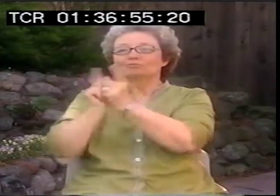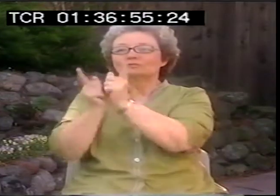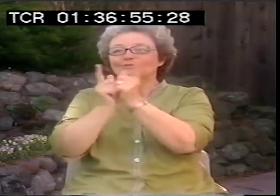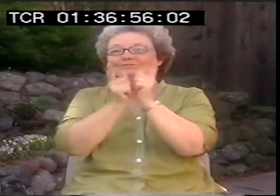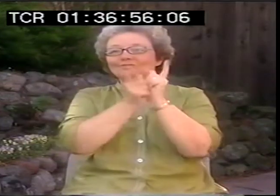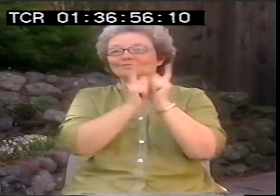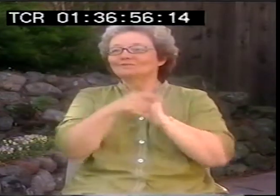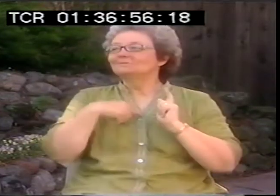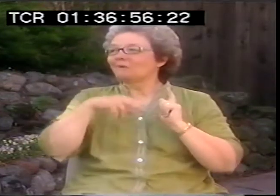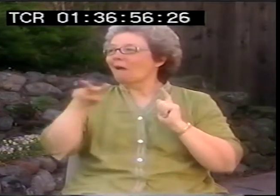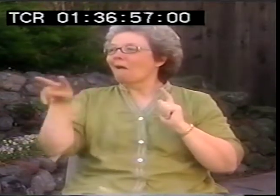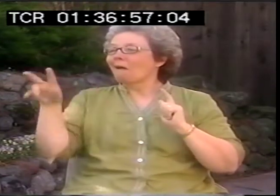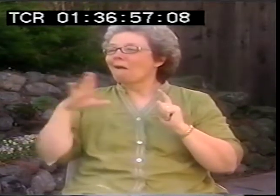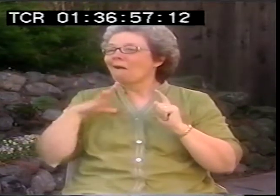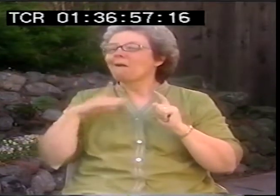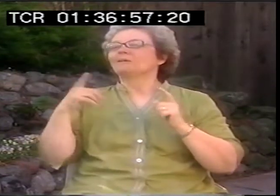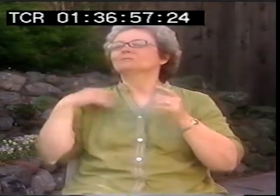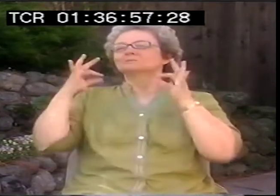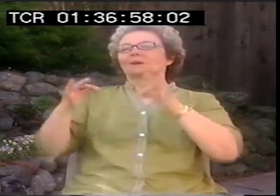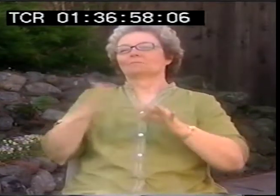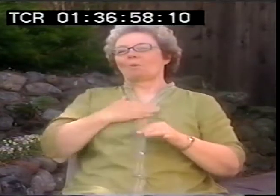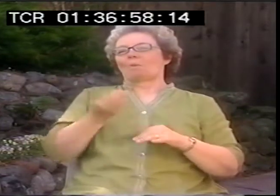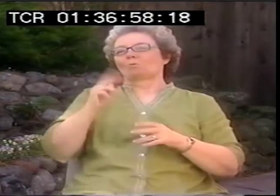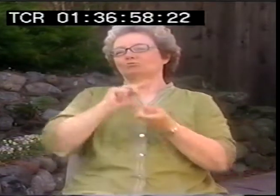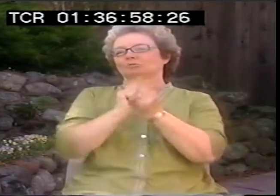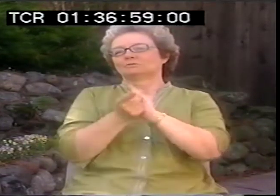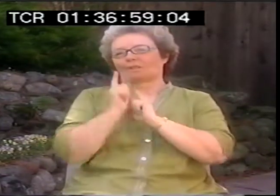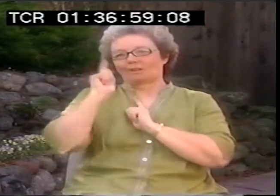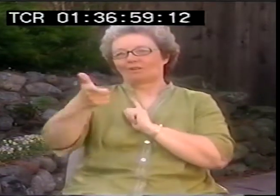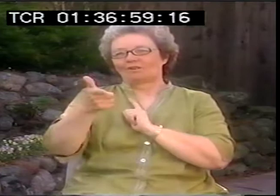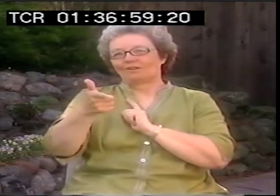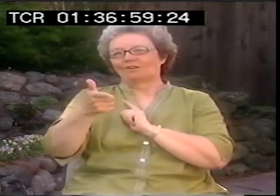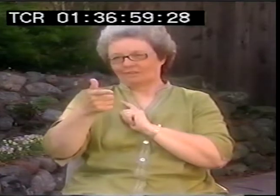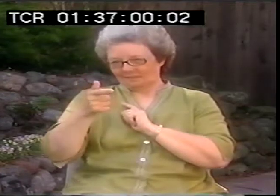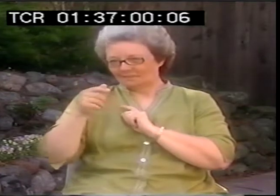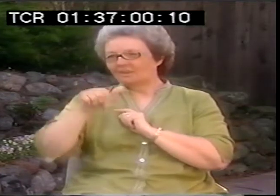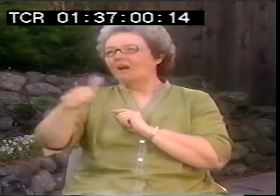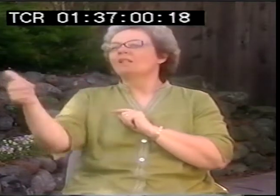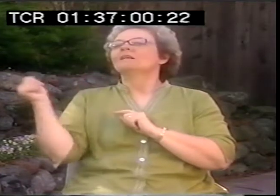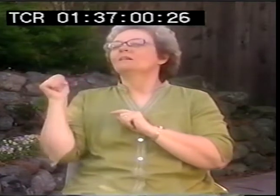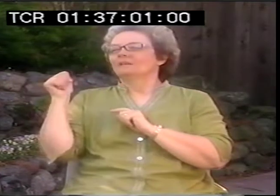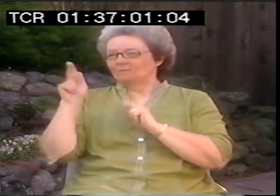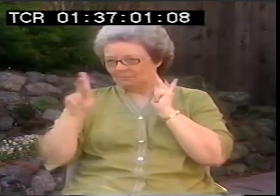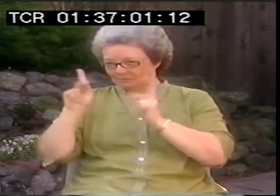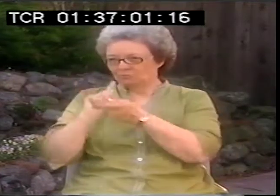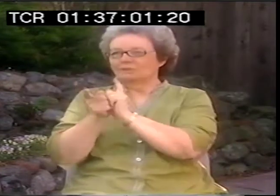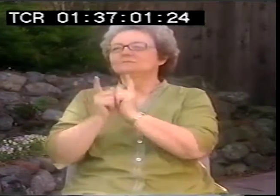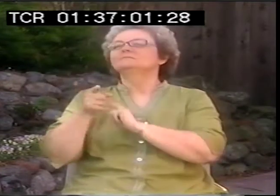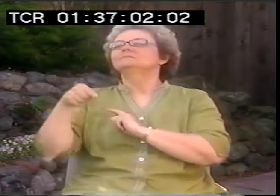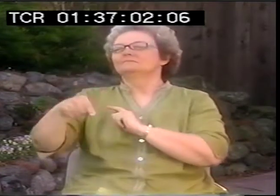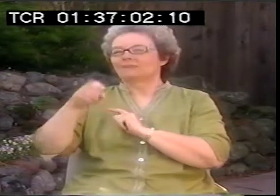And I thought, OK, I'll do my own translation later. So other people had translated "I Music"